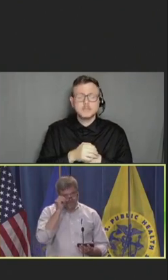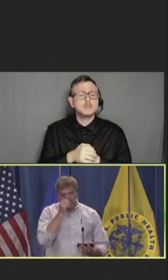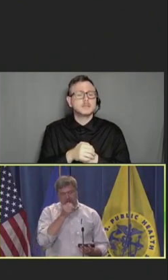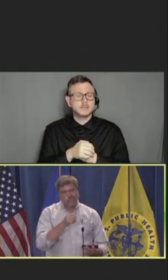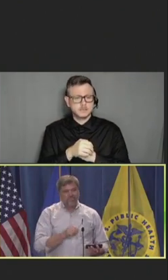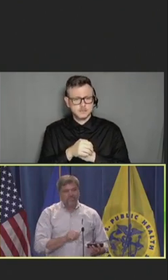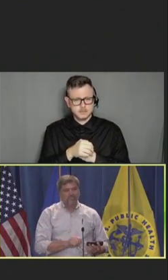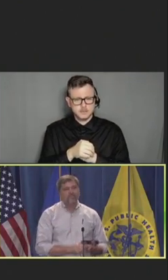Kris Ehresmann.